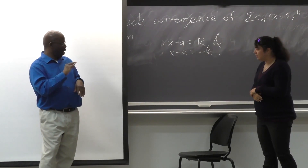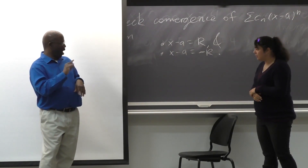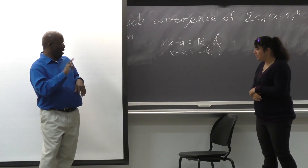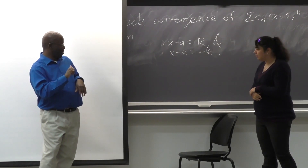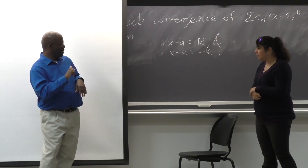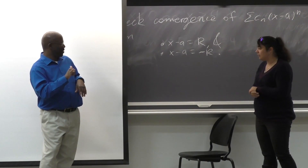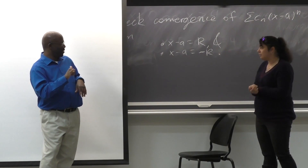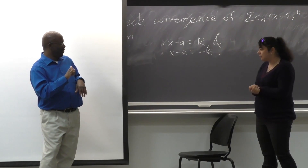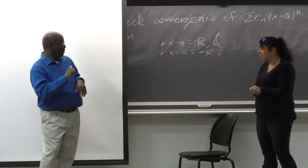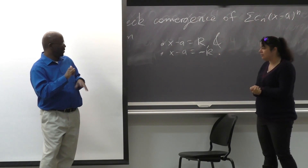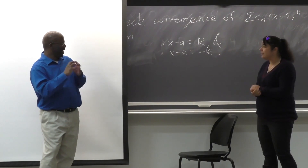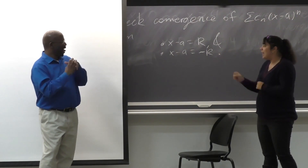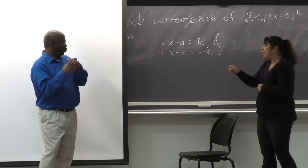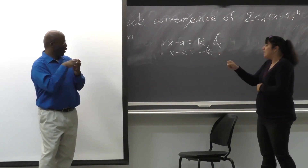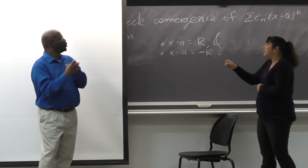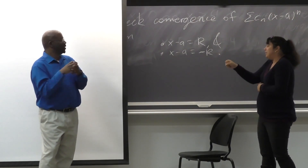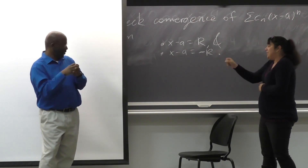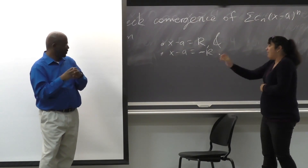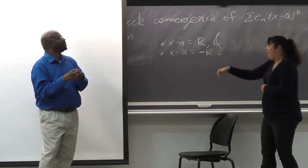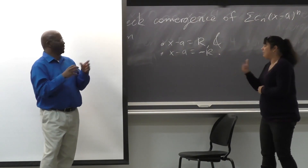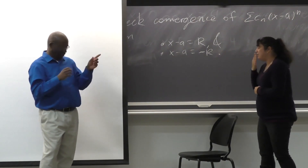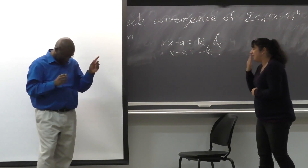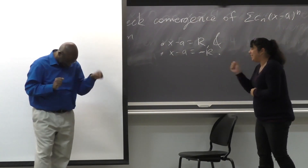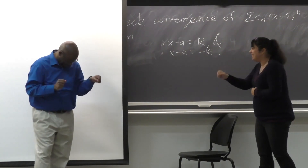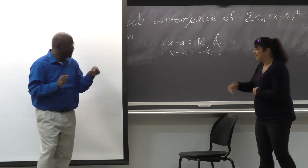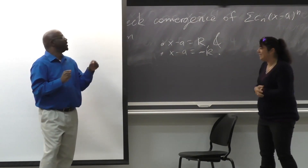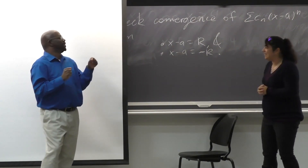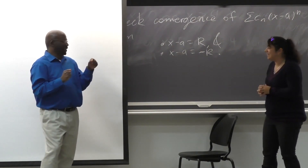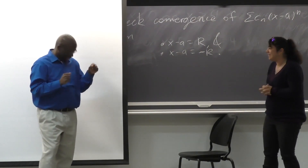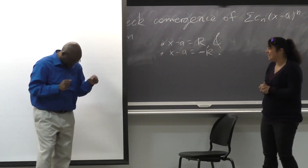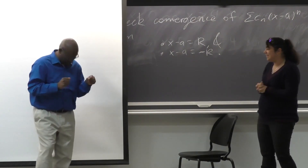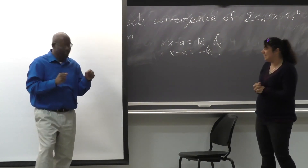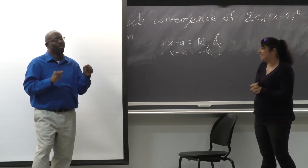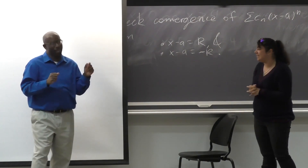You're talking about the idea of intersectionality, correct? Yes, that's what I'm referencing to, yes.